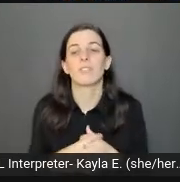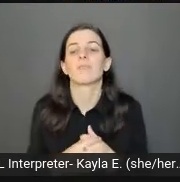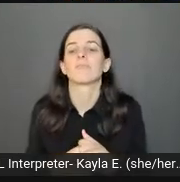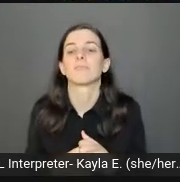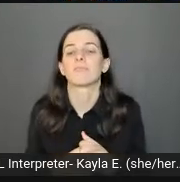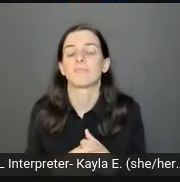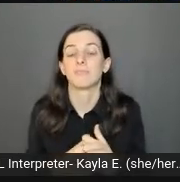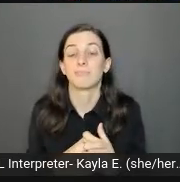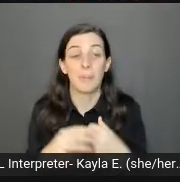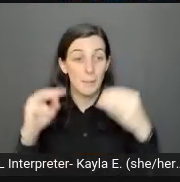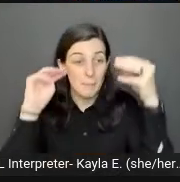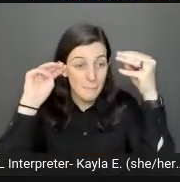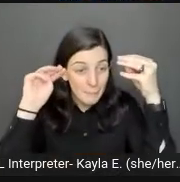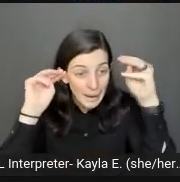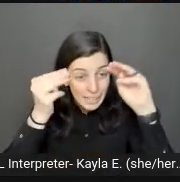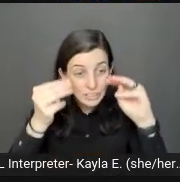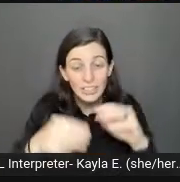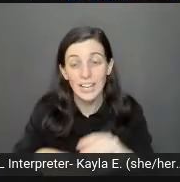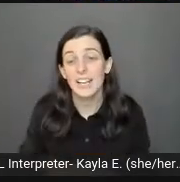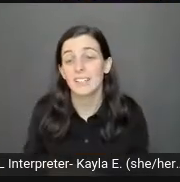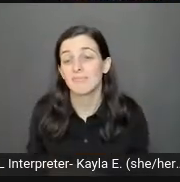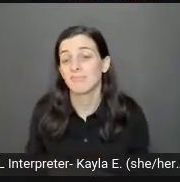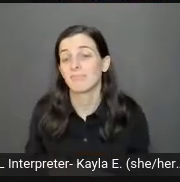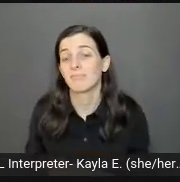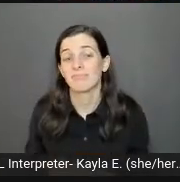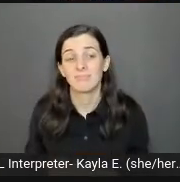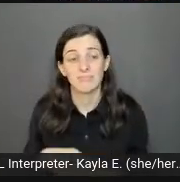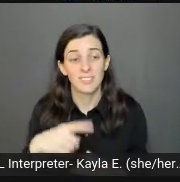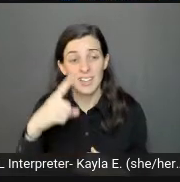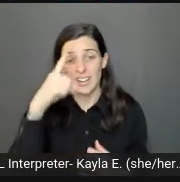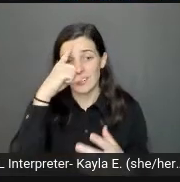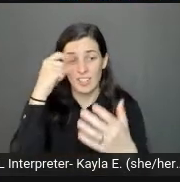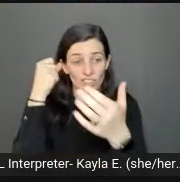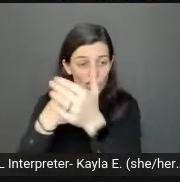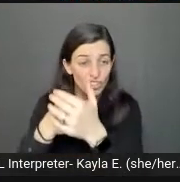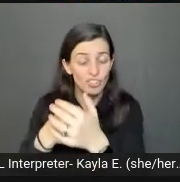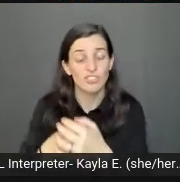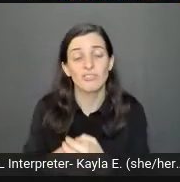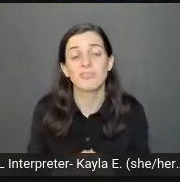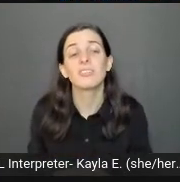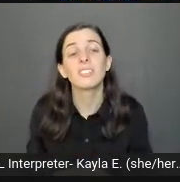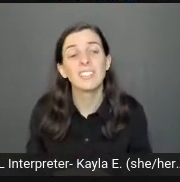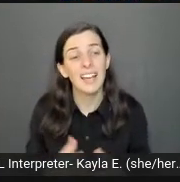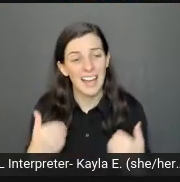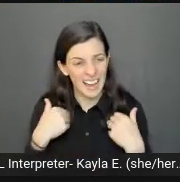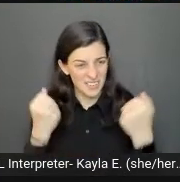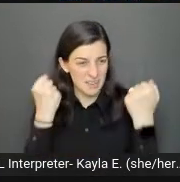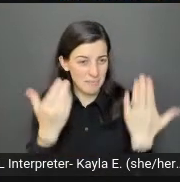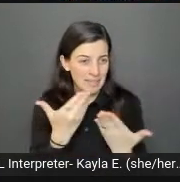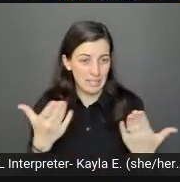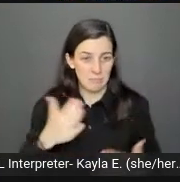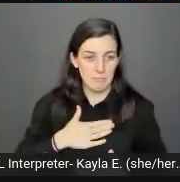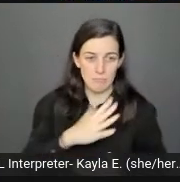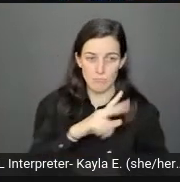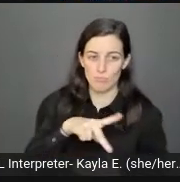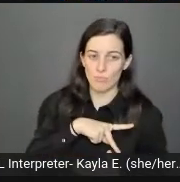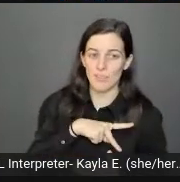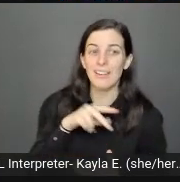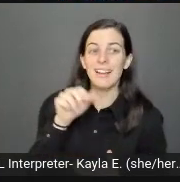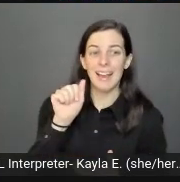I have multiple things that affect my cognitive ability. I do have ADHD, I am likely autistic,